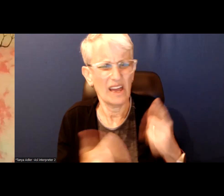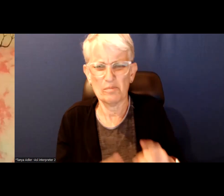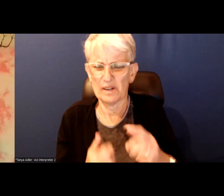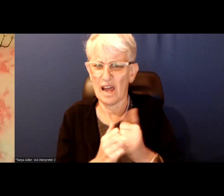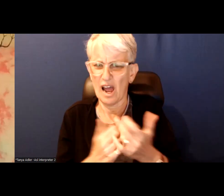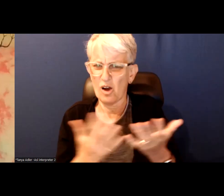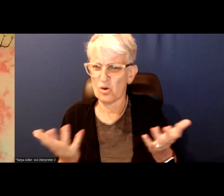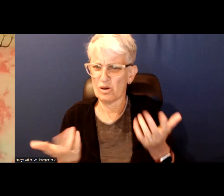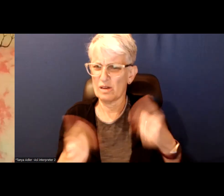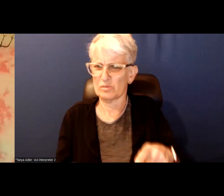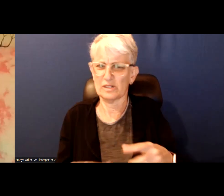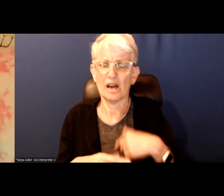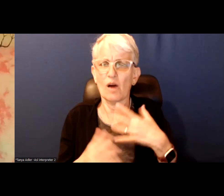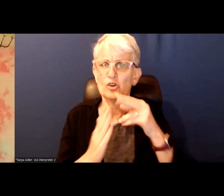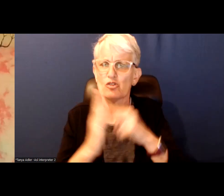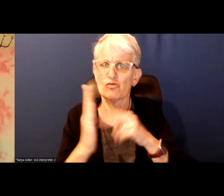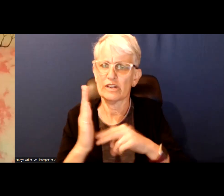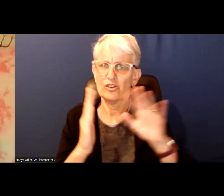And I want to review what you sent to me.